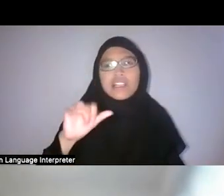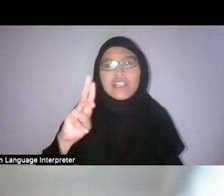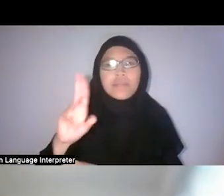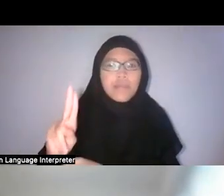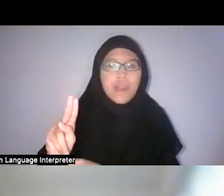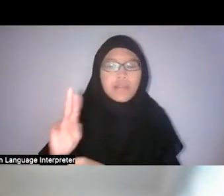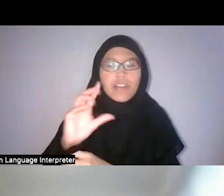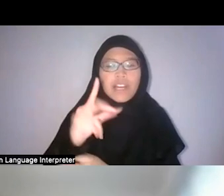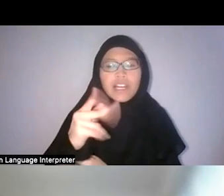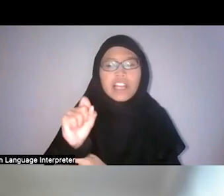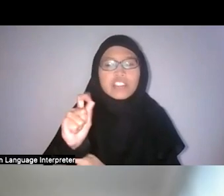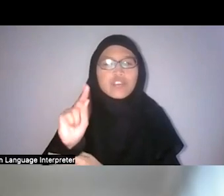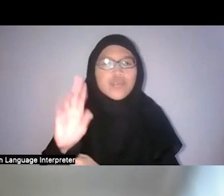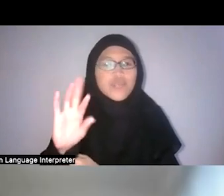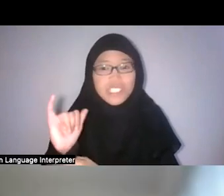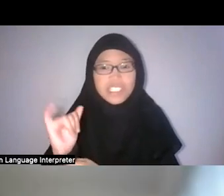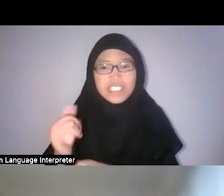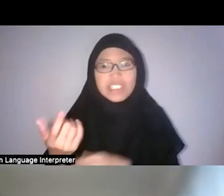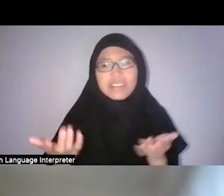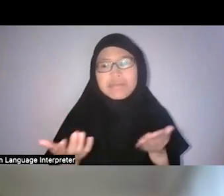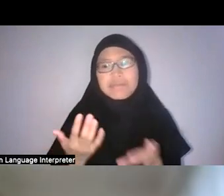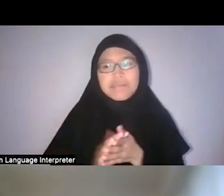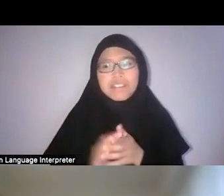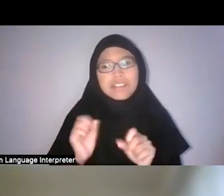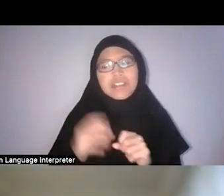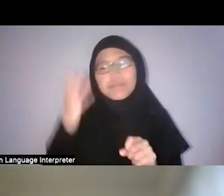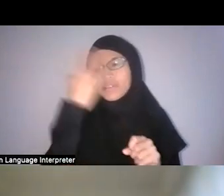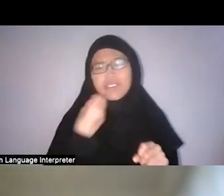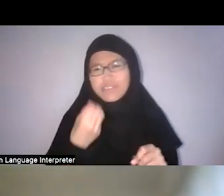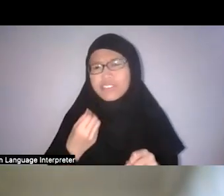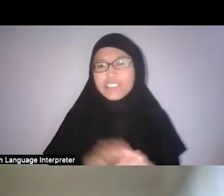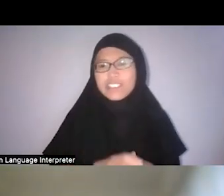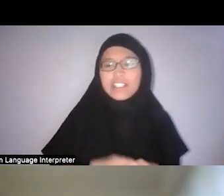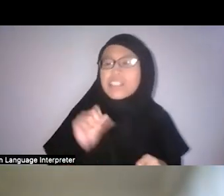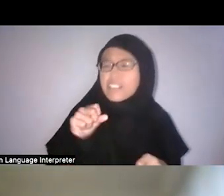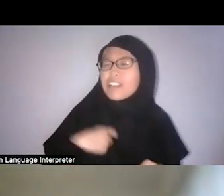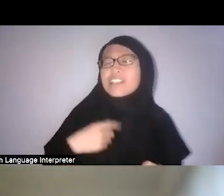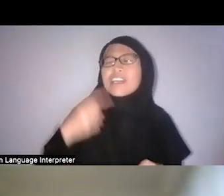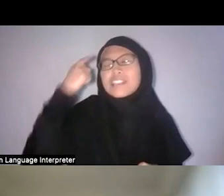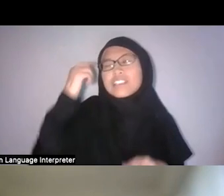Zining: Yeah, it's just... I think also just getting to know our area,